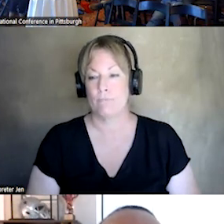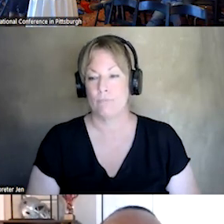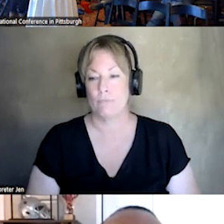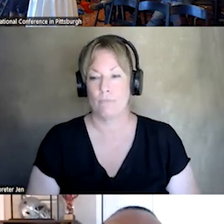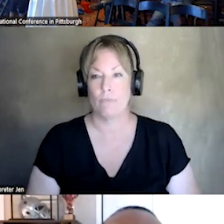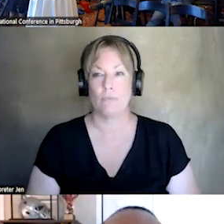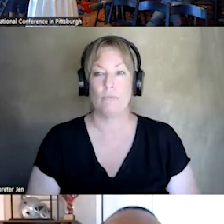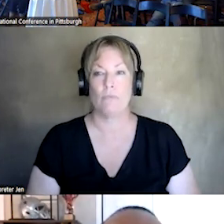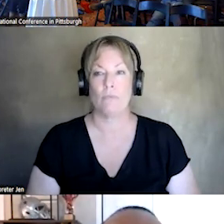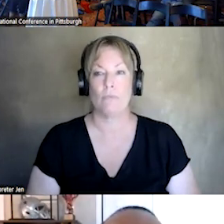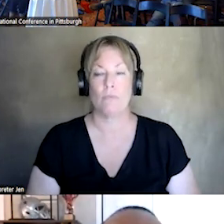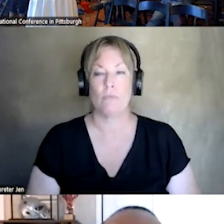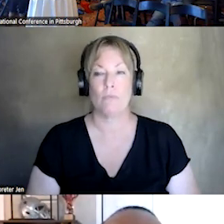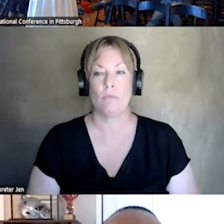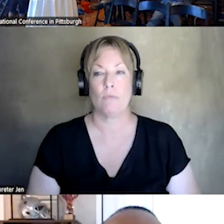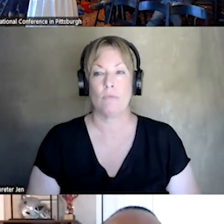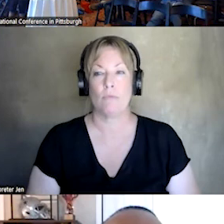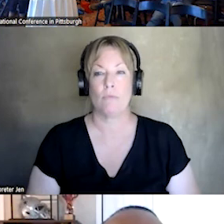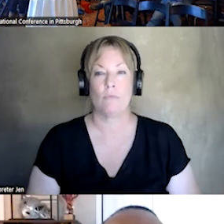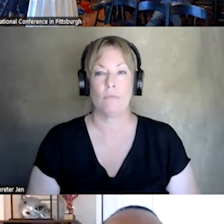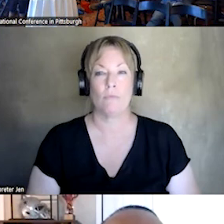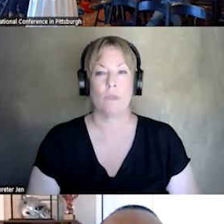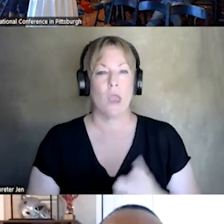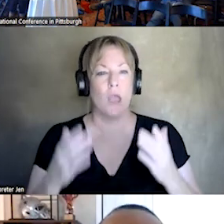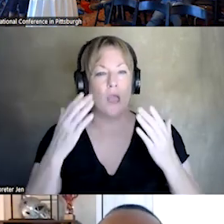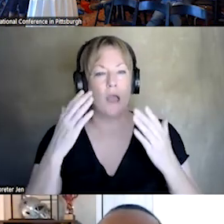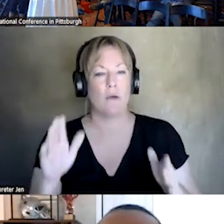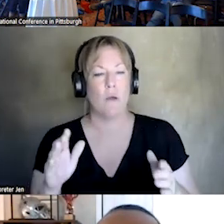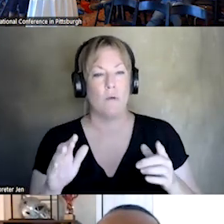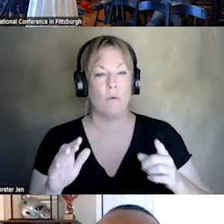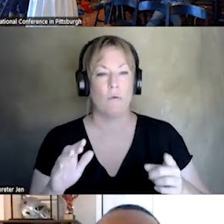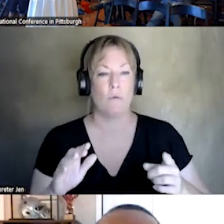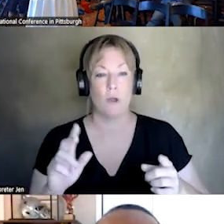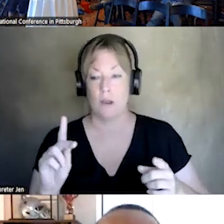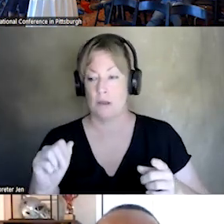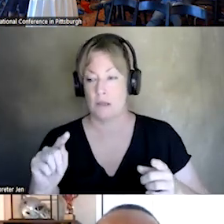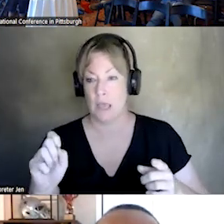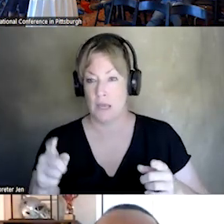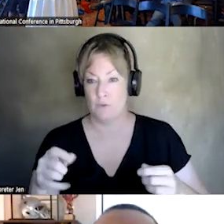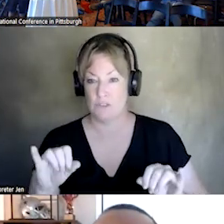AND, I DON'T KNOW IF, IF KATE IF YOU ARE STILL ON, IF, THERE